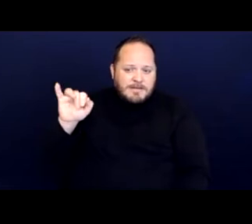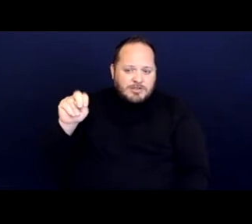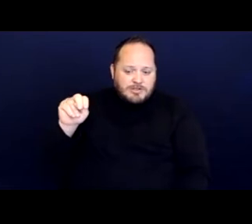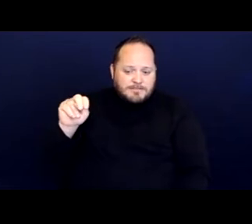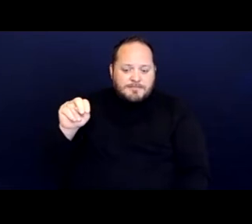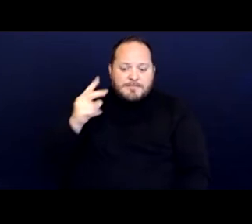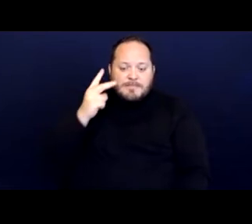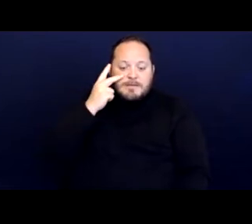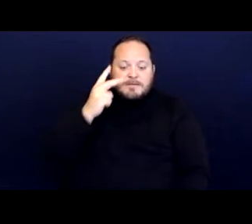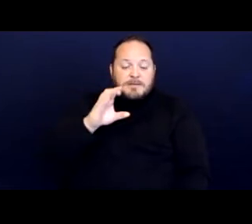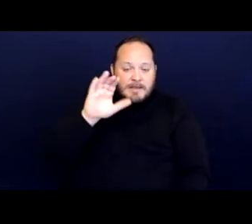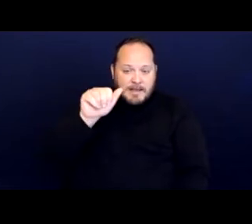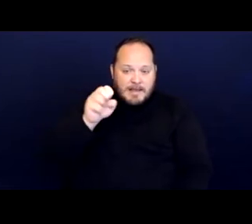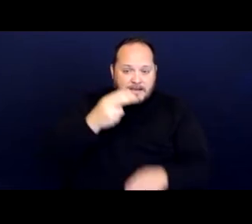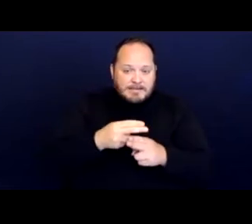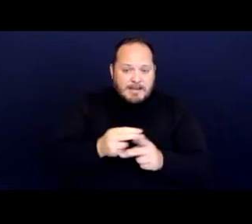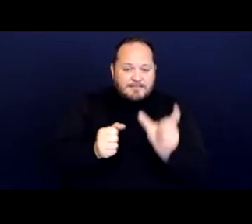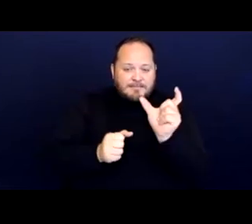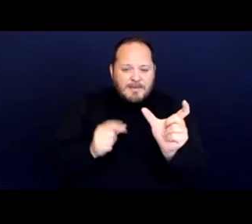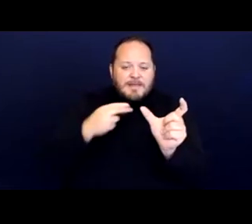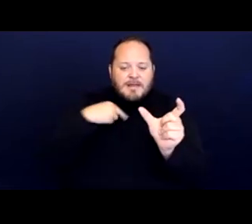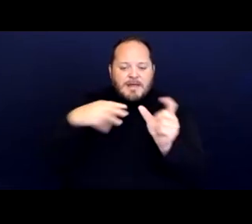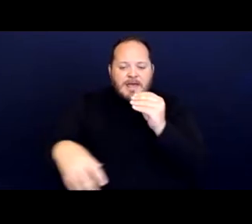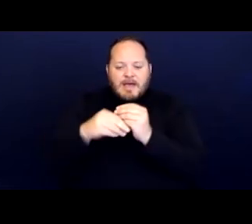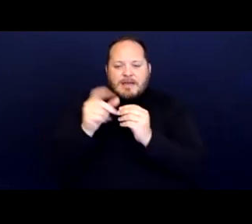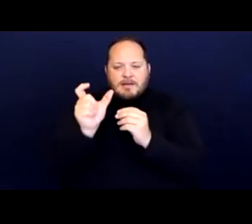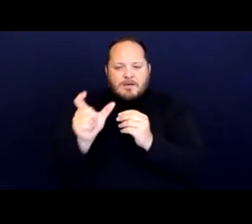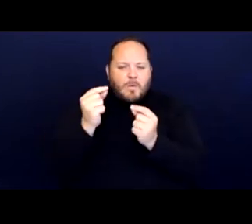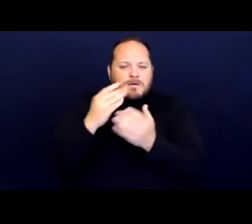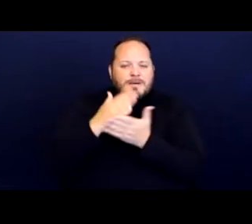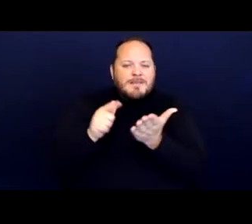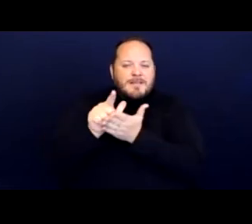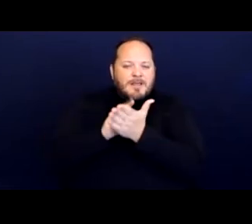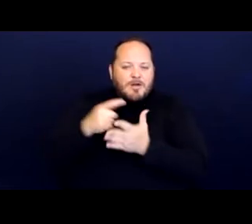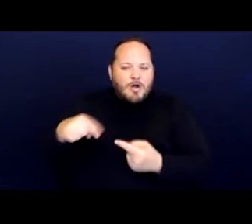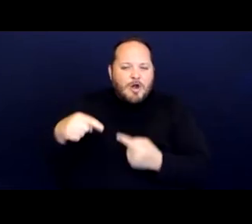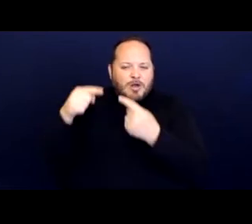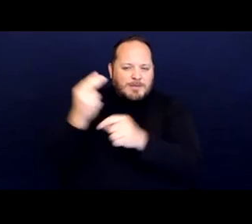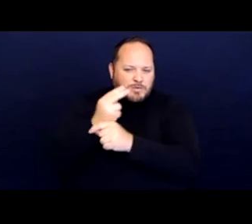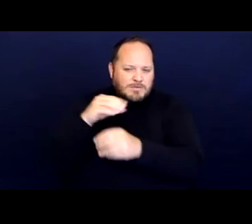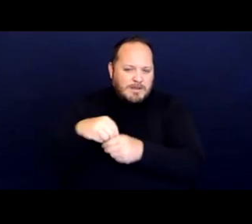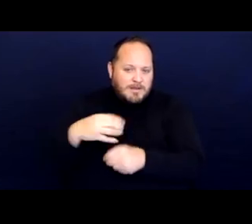some of the legal arguments that were utilized in the complaints. And of course, during later proceedings